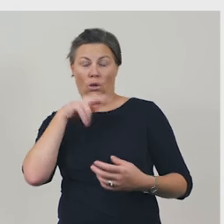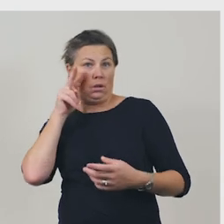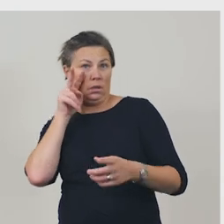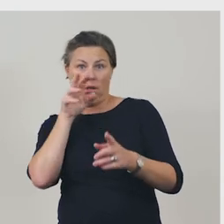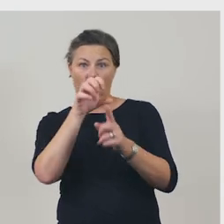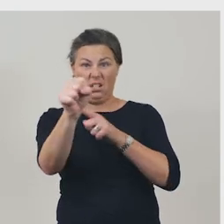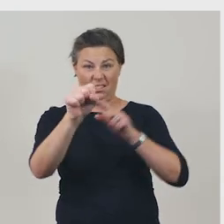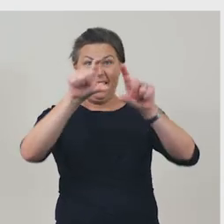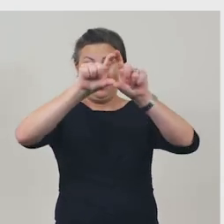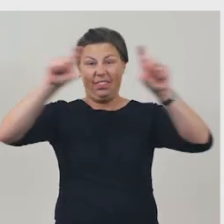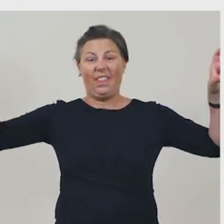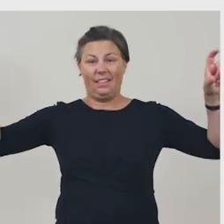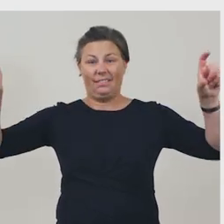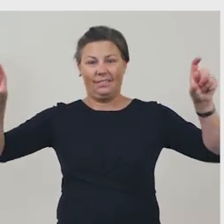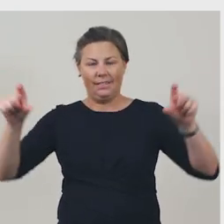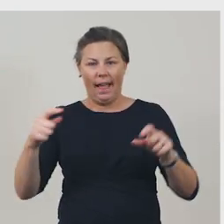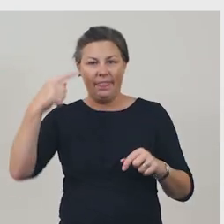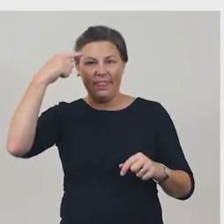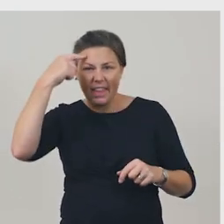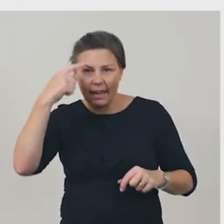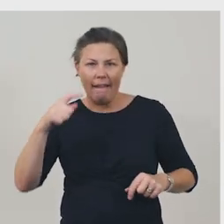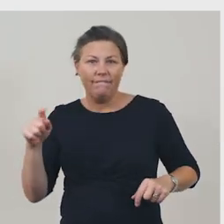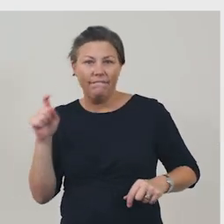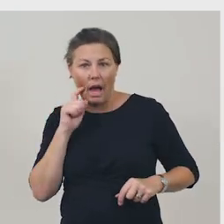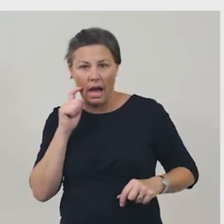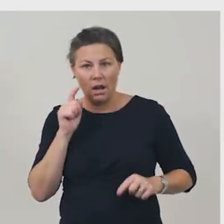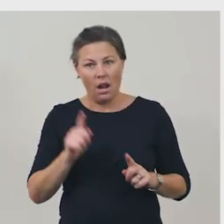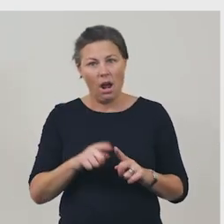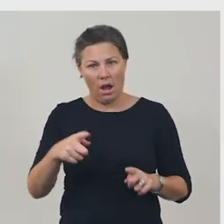And ‘Think fun’ is a command, that is telling us to do something.